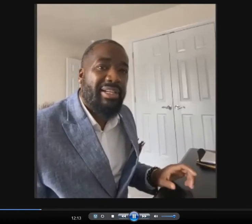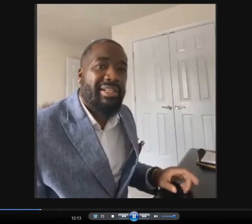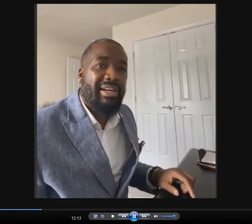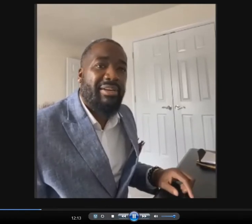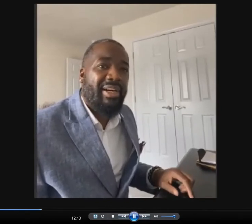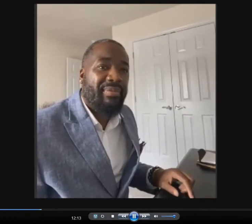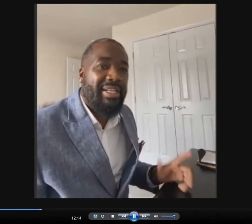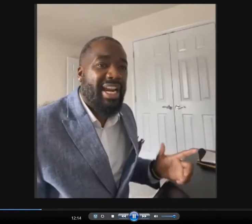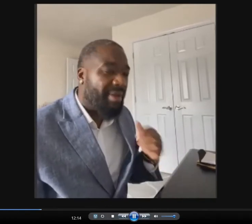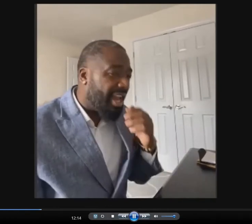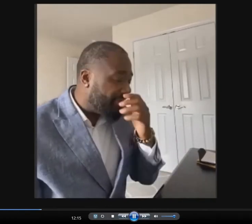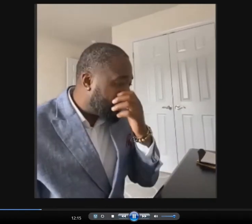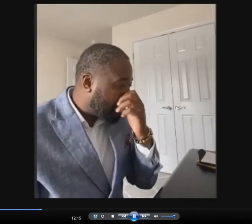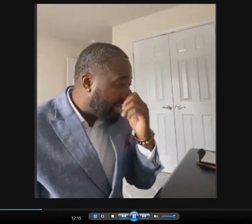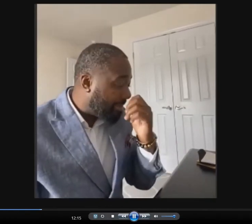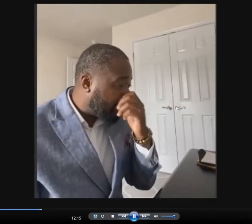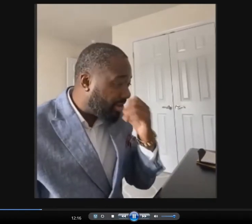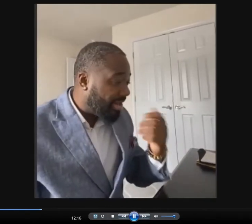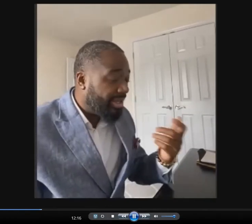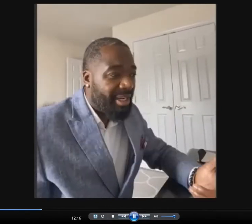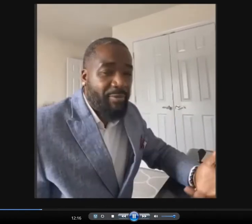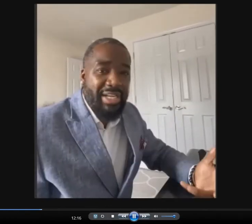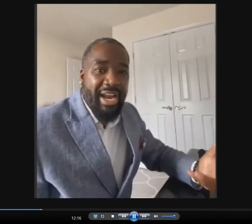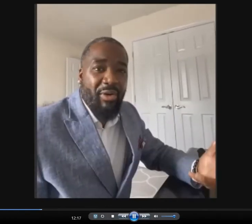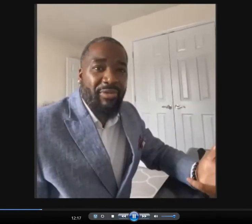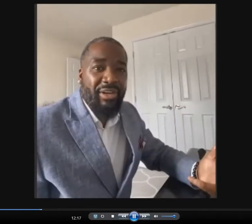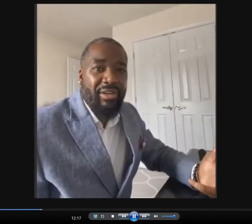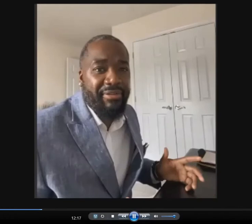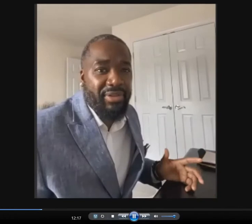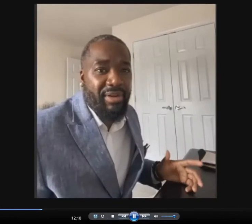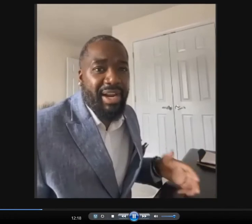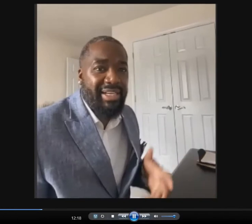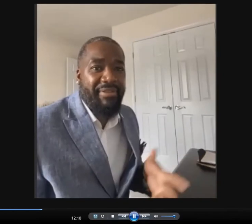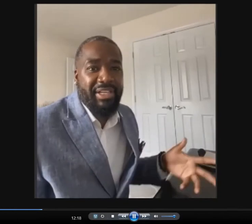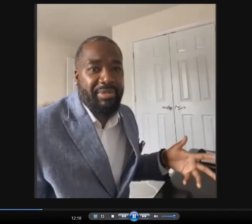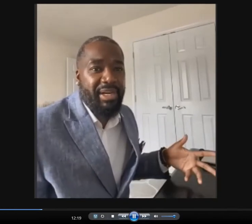full restoration, but after a while we realized it wasn't, and I had to get off my mother's couch. In early 2000 I went to the center and it changed my